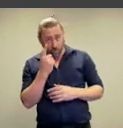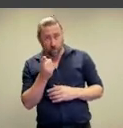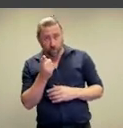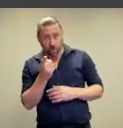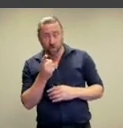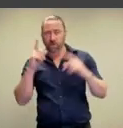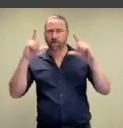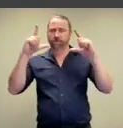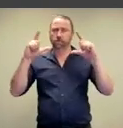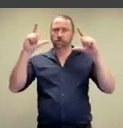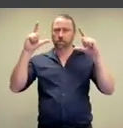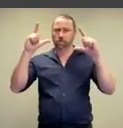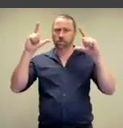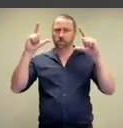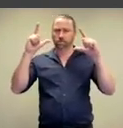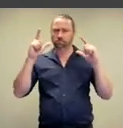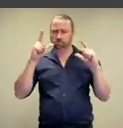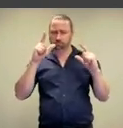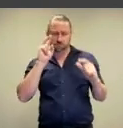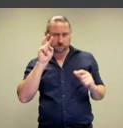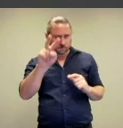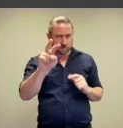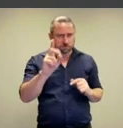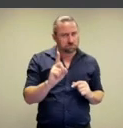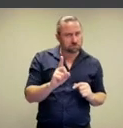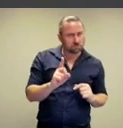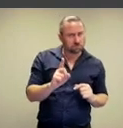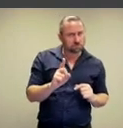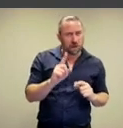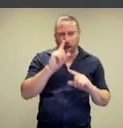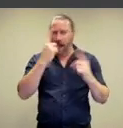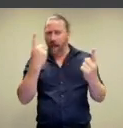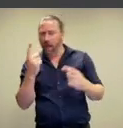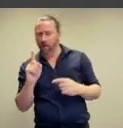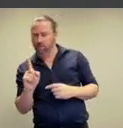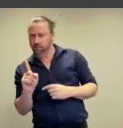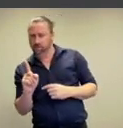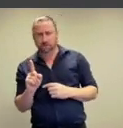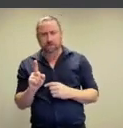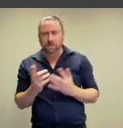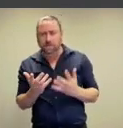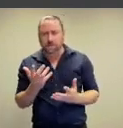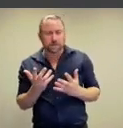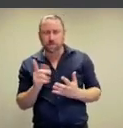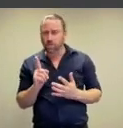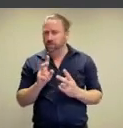Take a close look at this photograph,